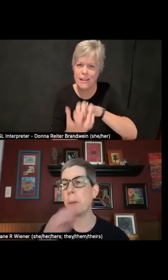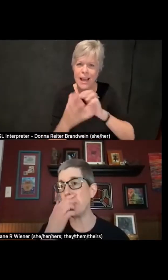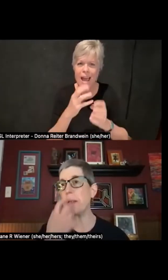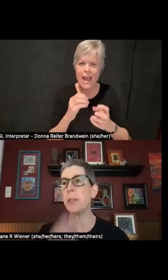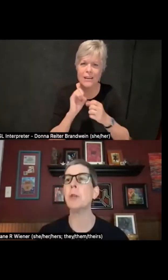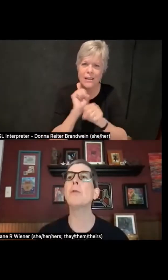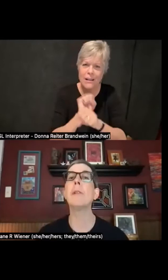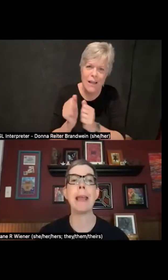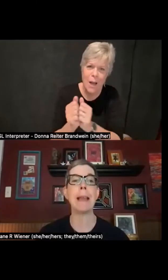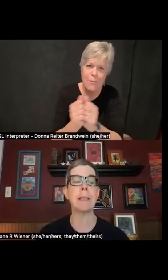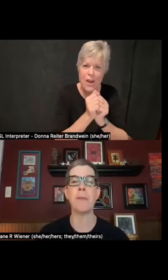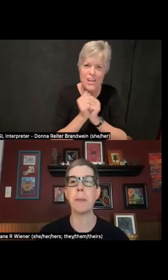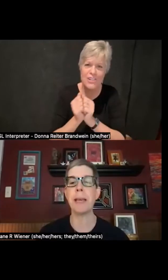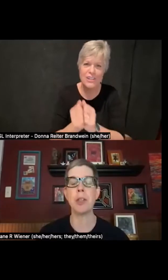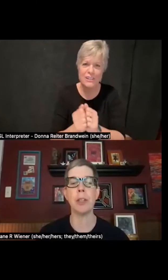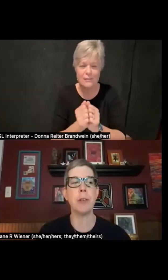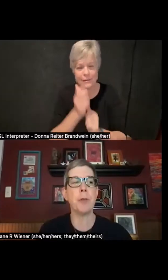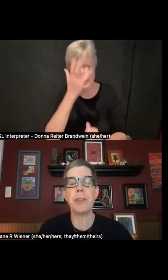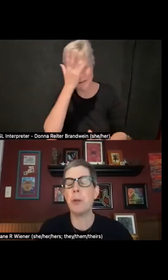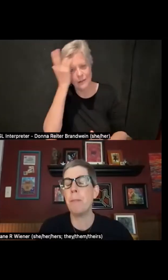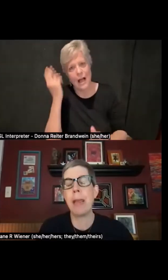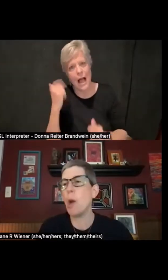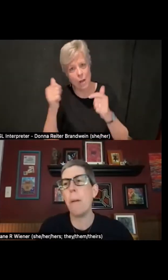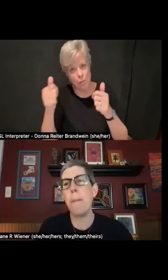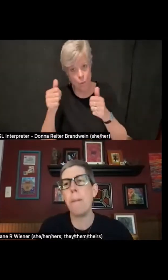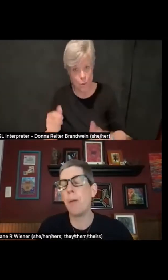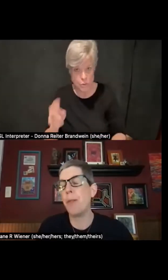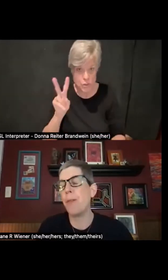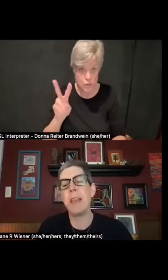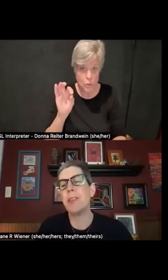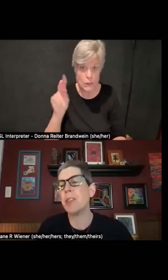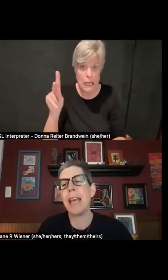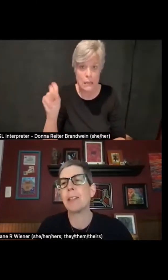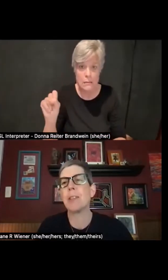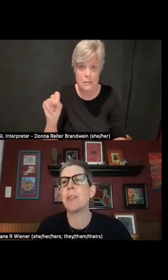two links of potential interests. You may know about both of these texts,